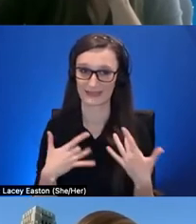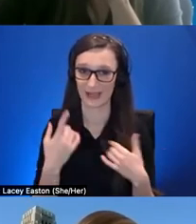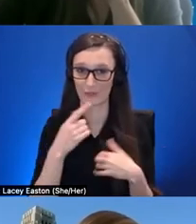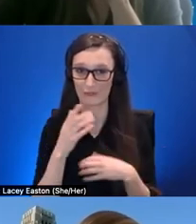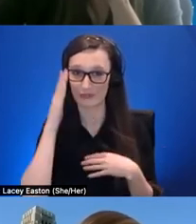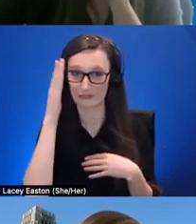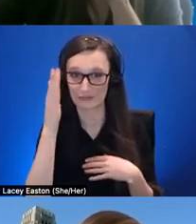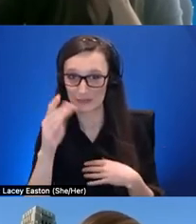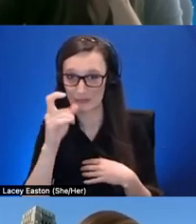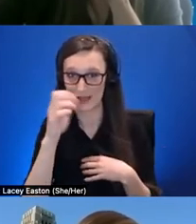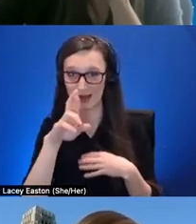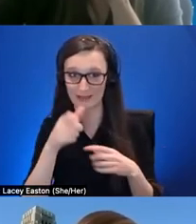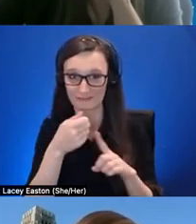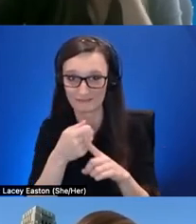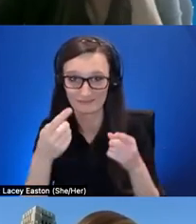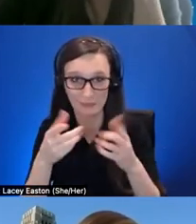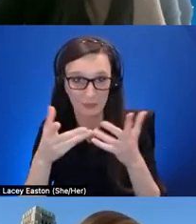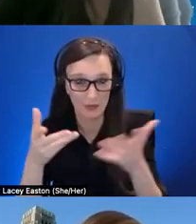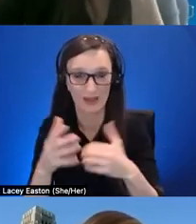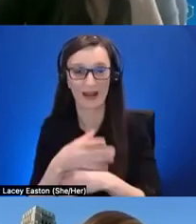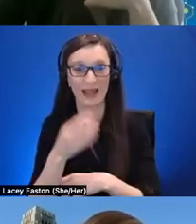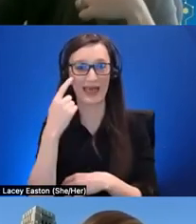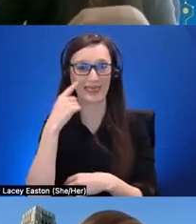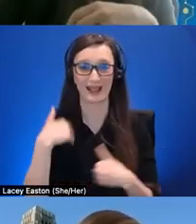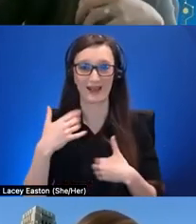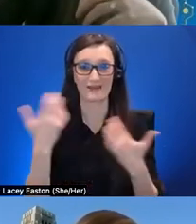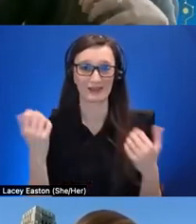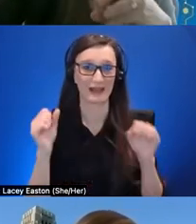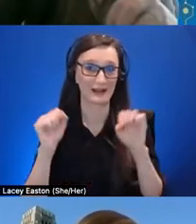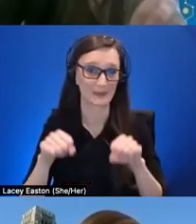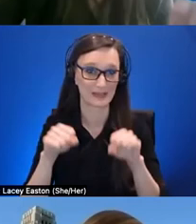i mean i think there's a lot of potential for thinking about uh extended reality to